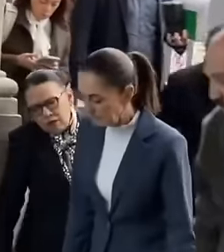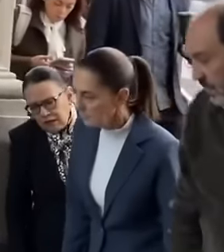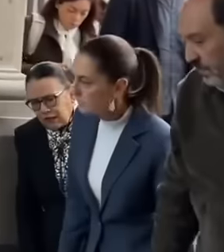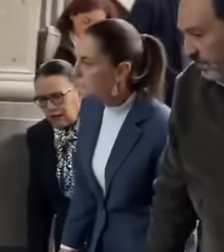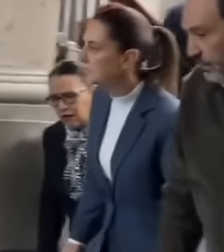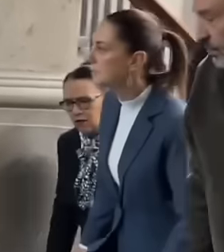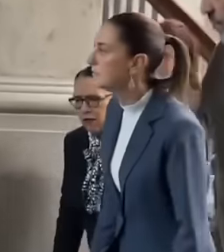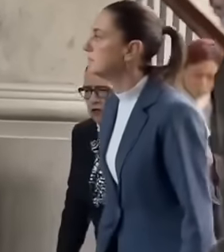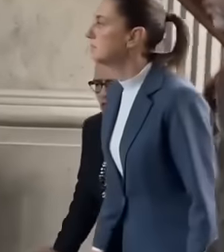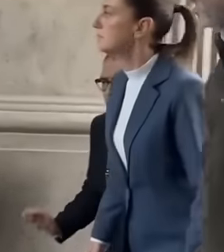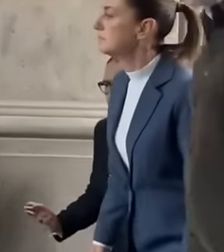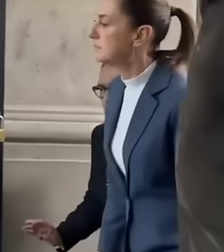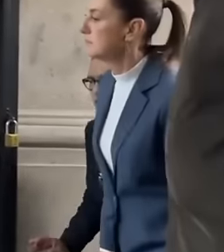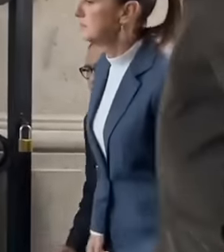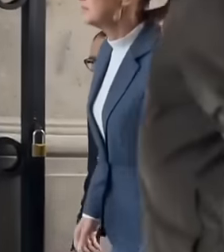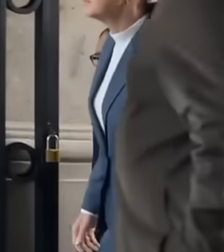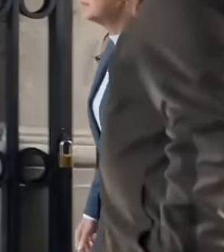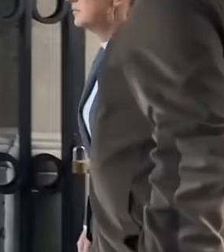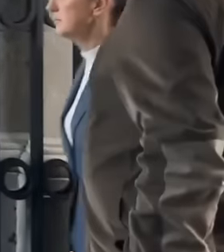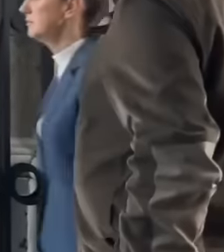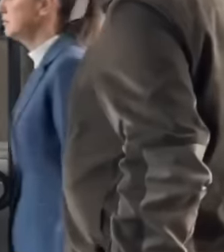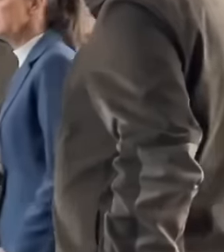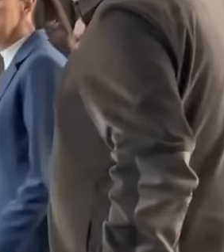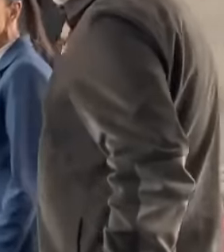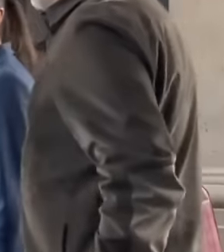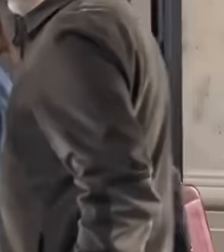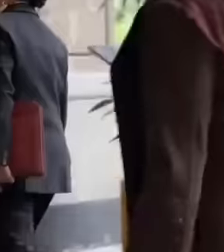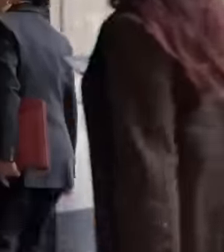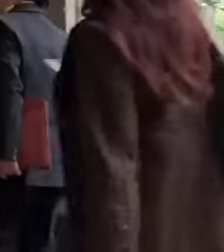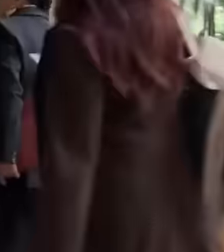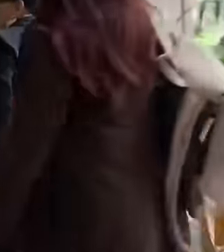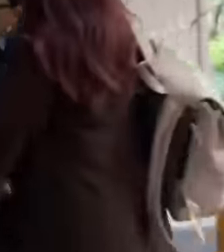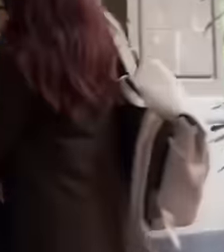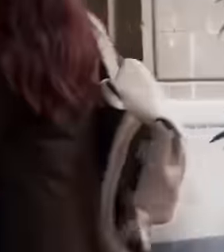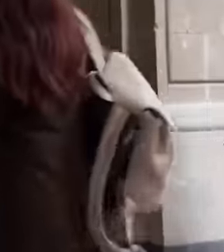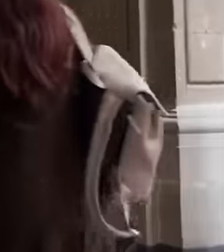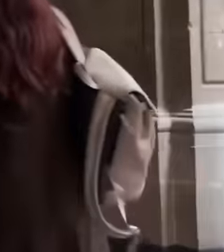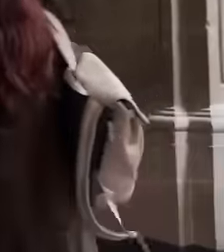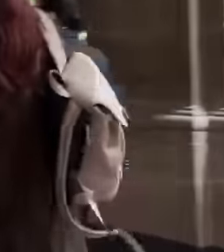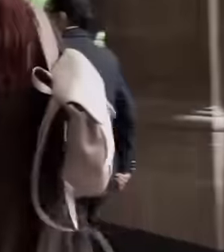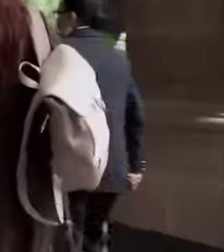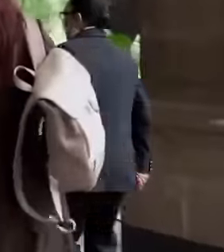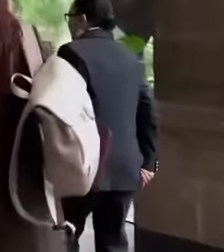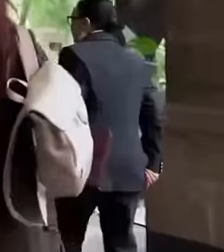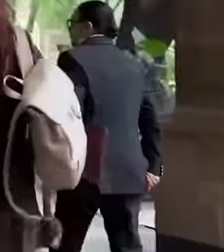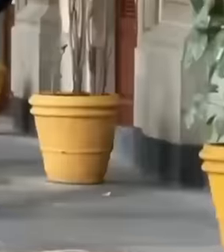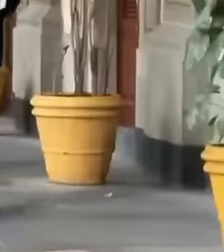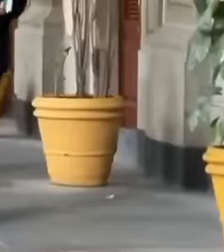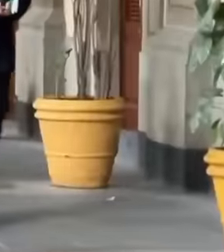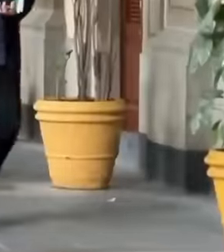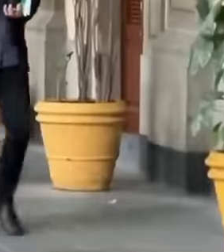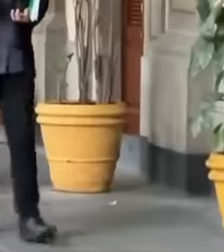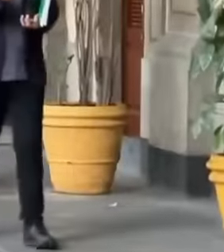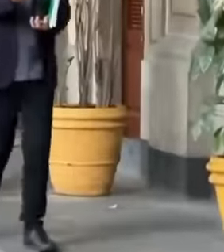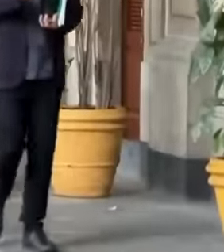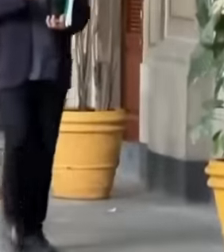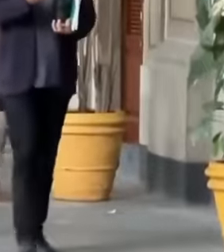The new president of Mexico Claudia Sha takes the reins of the country and takes them very well by announcing